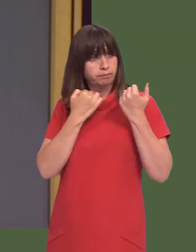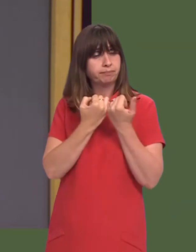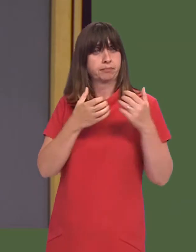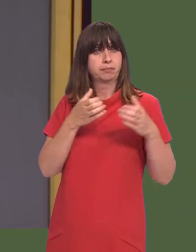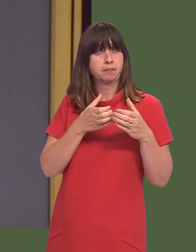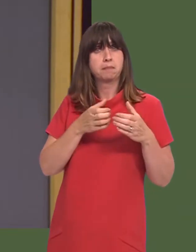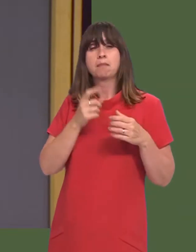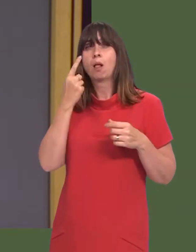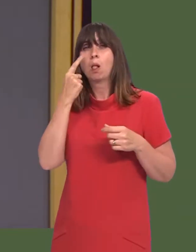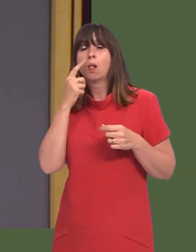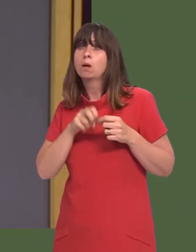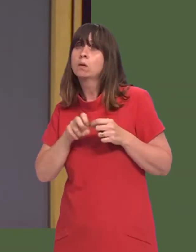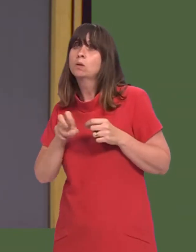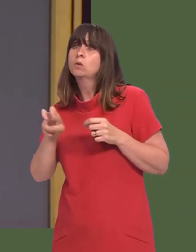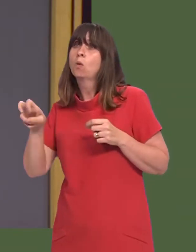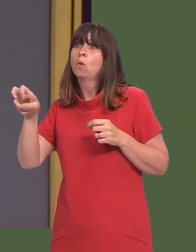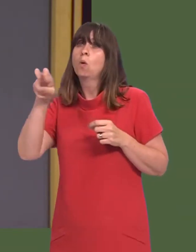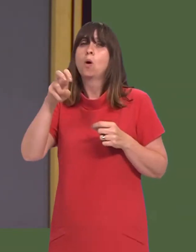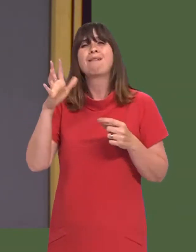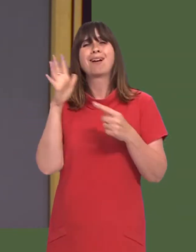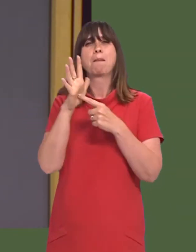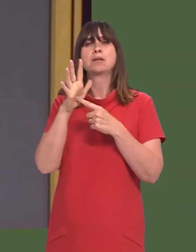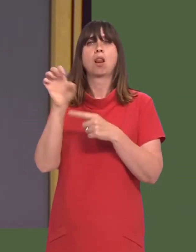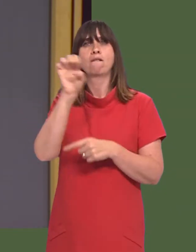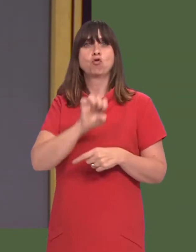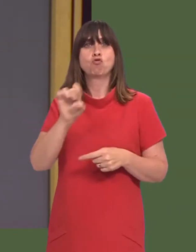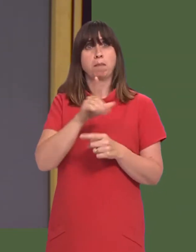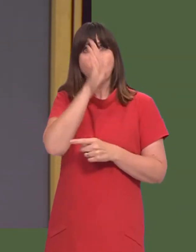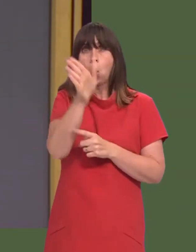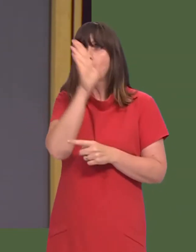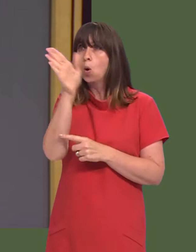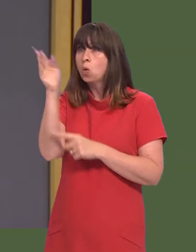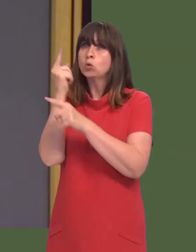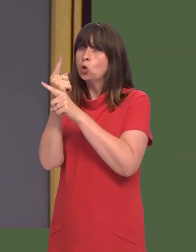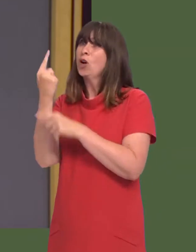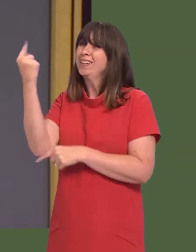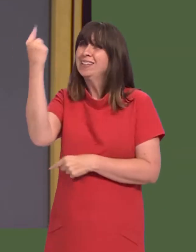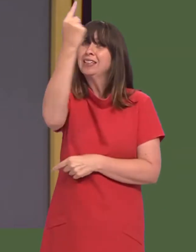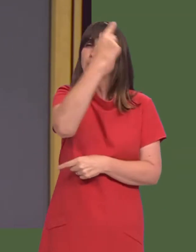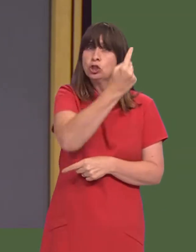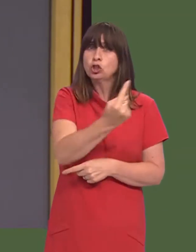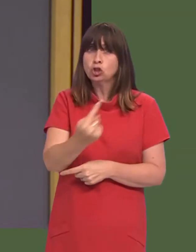colleagues, to do a tour of the capitals of Europe to talk to the Governments of individual